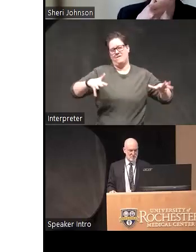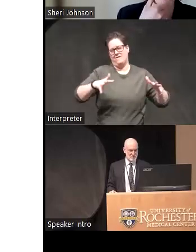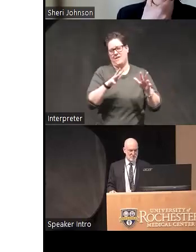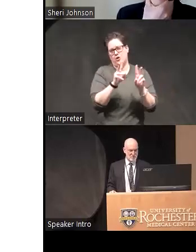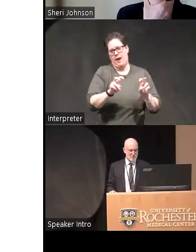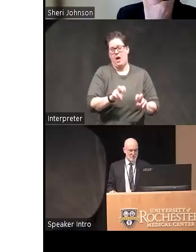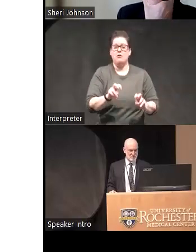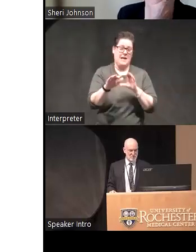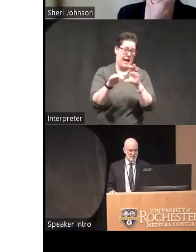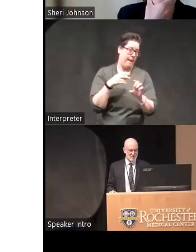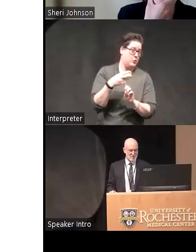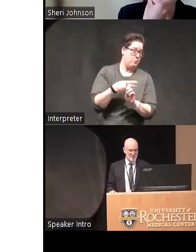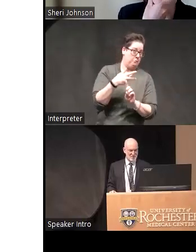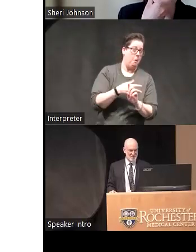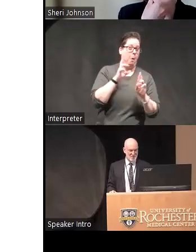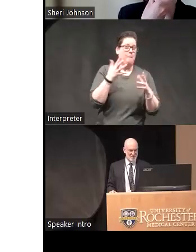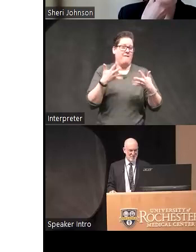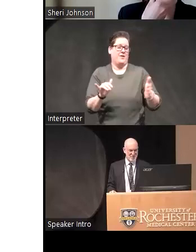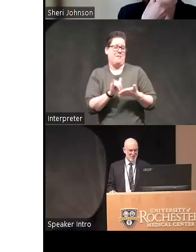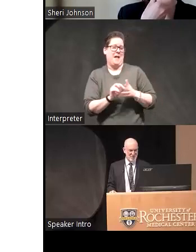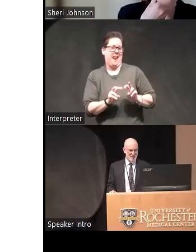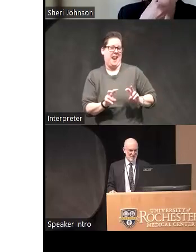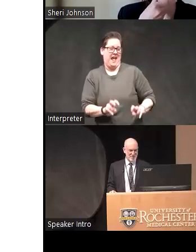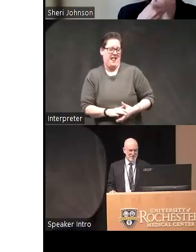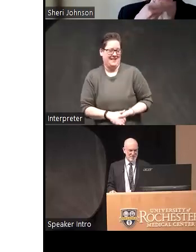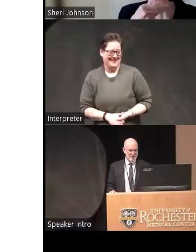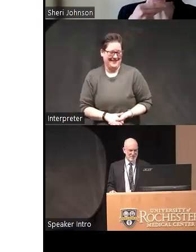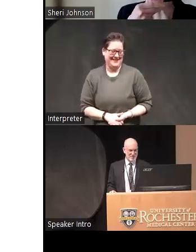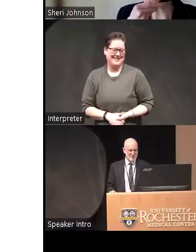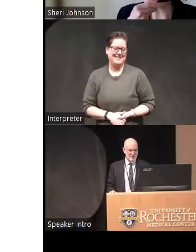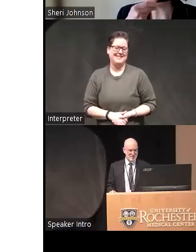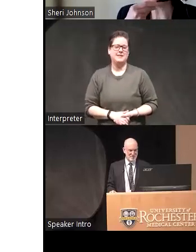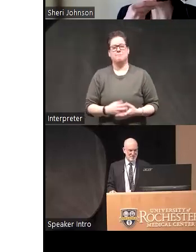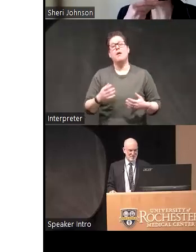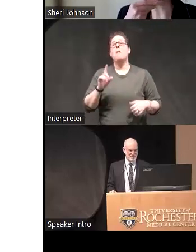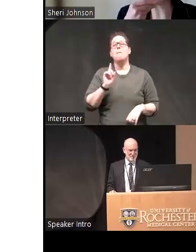in a couple months I hope to know a lot more about that part of the equation but I do think